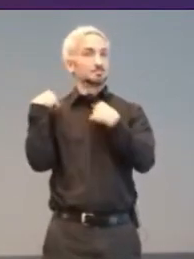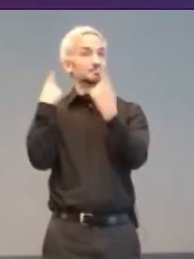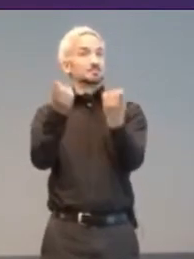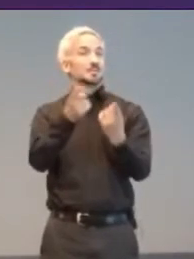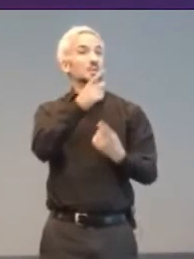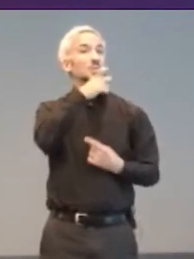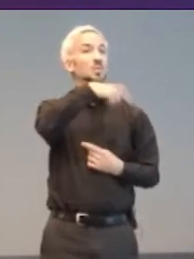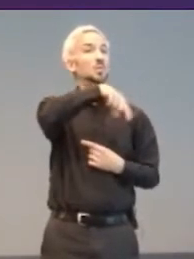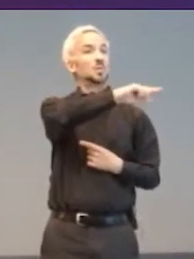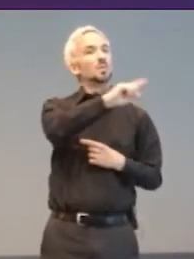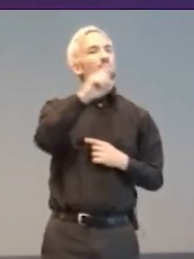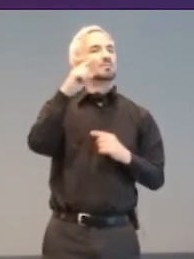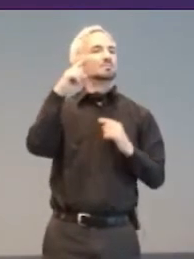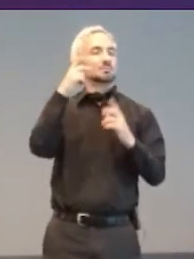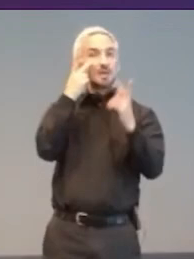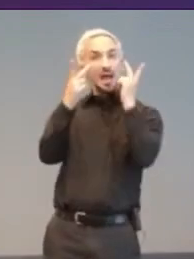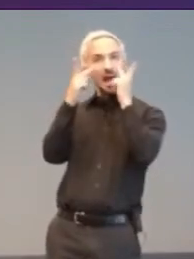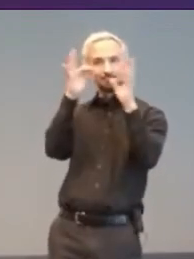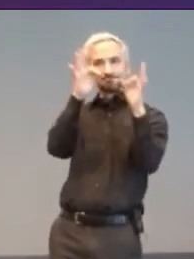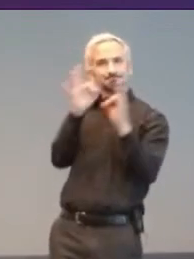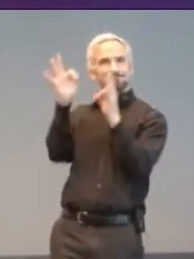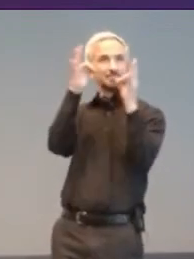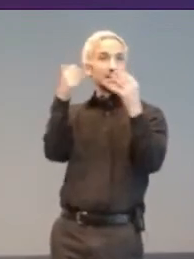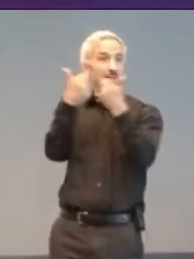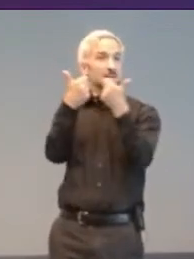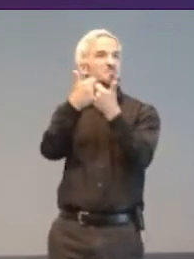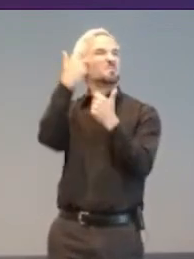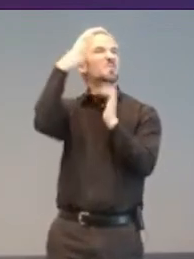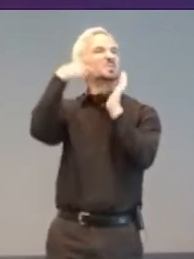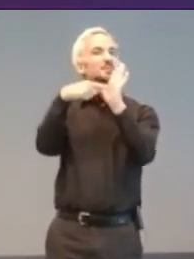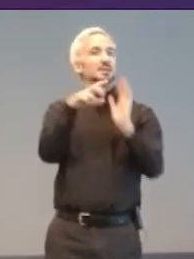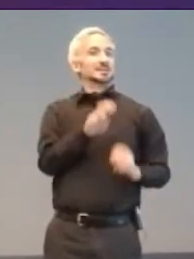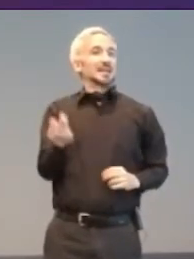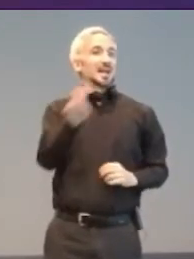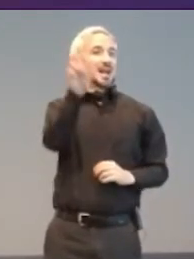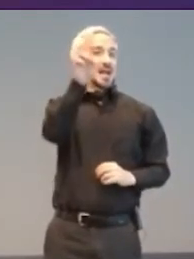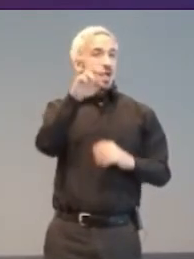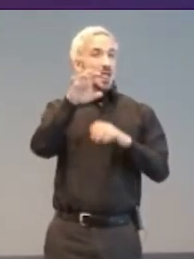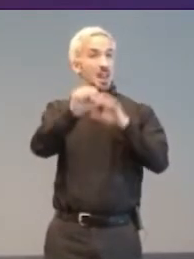Ladders on-line via their Eye Gaze Games website.... to people like Brandon Fuller,